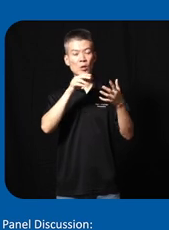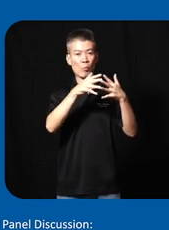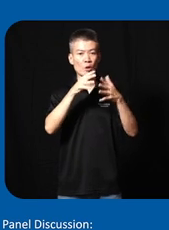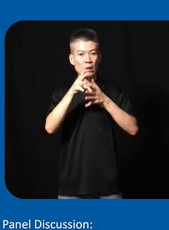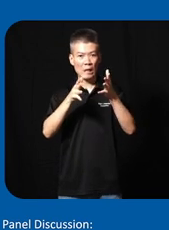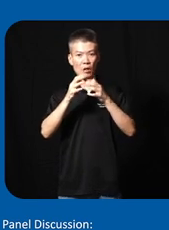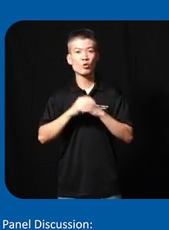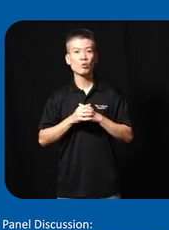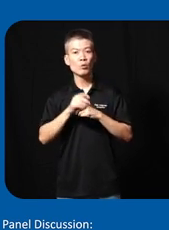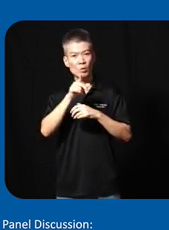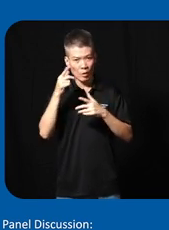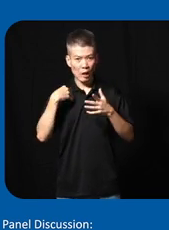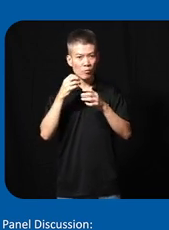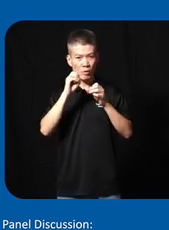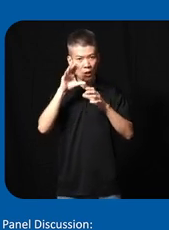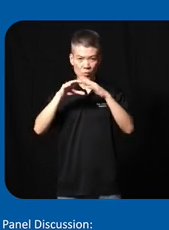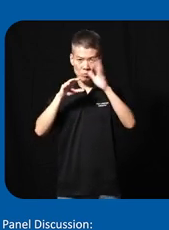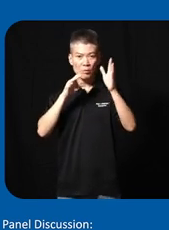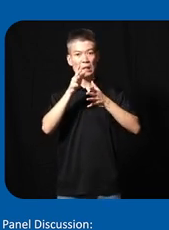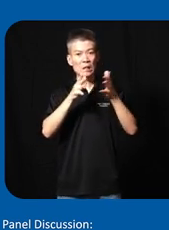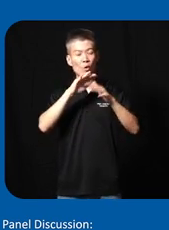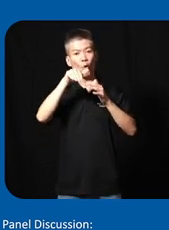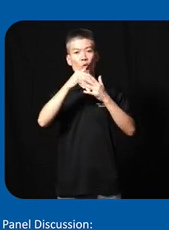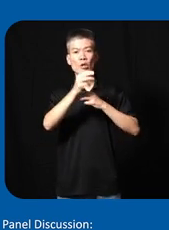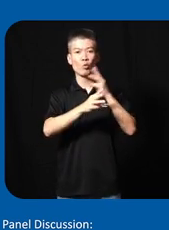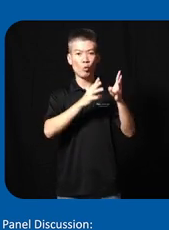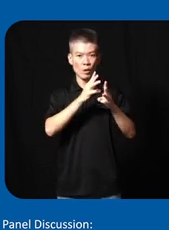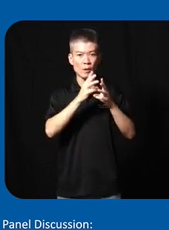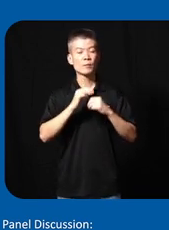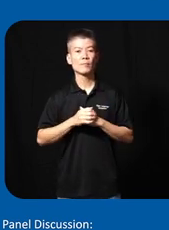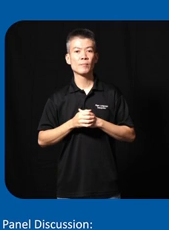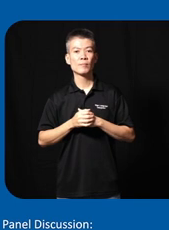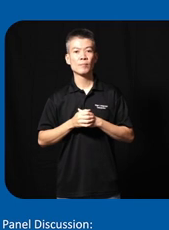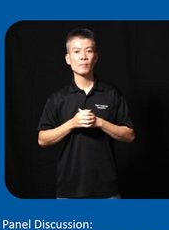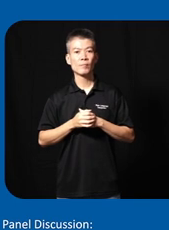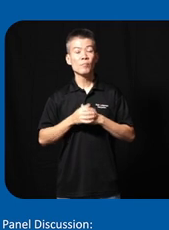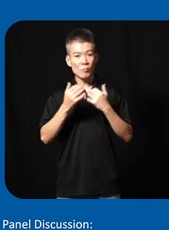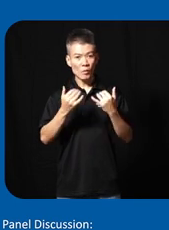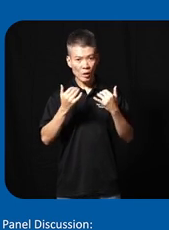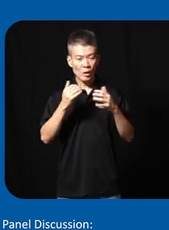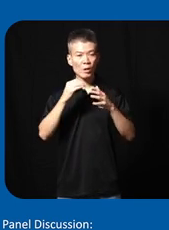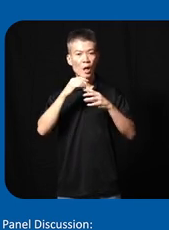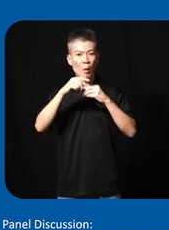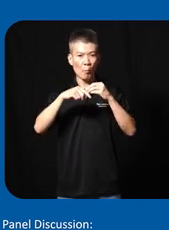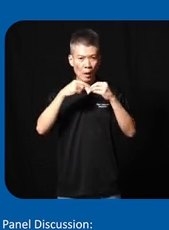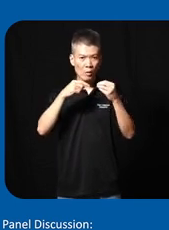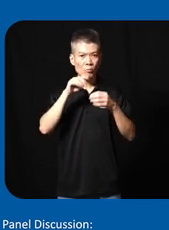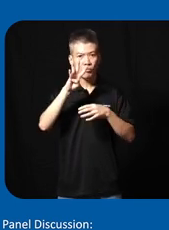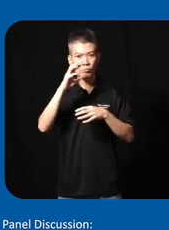Sign Language there are hundreds of different sign Lang all over world and now just about 40